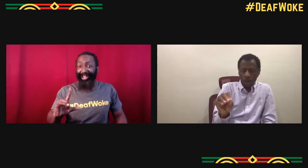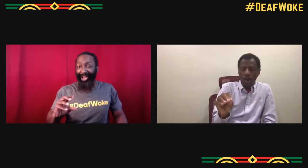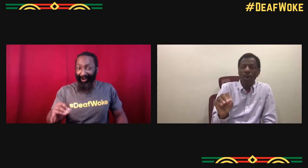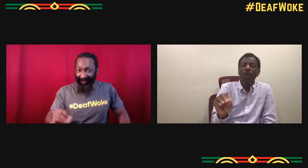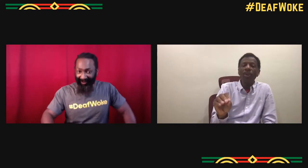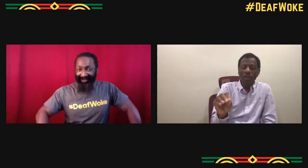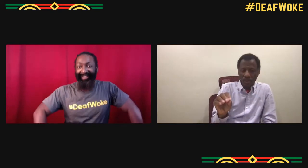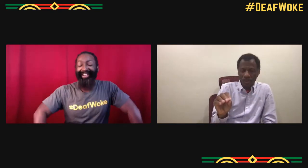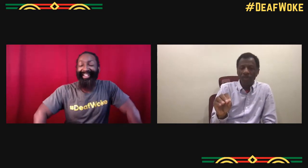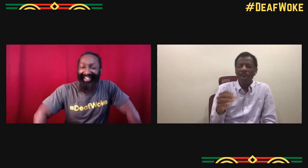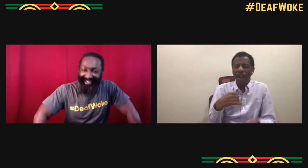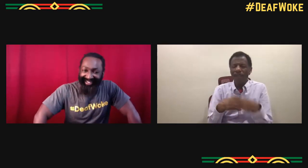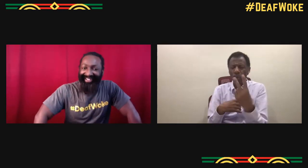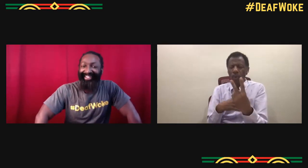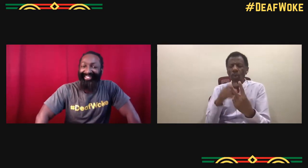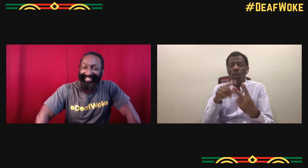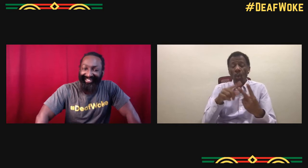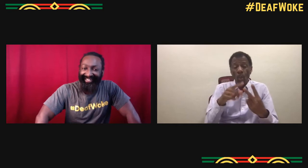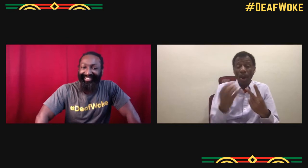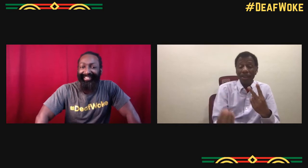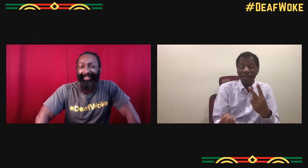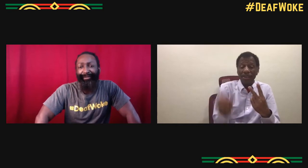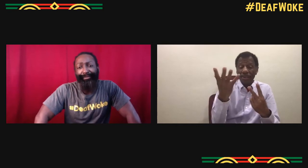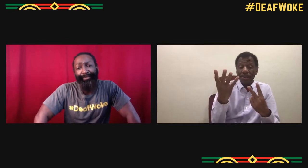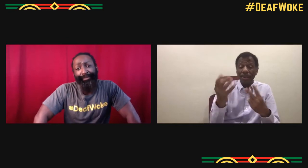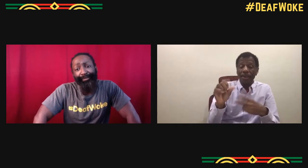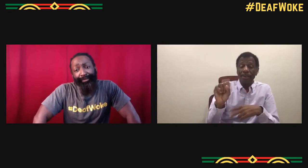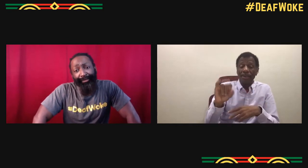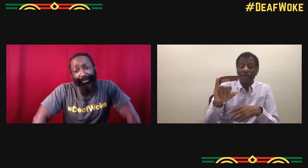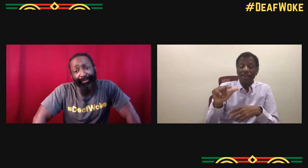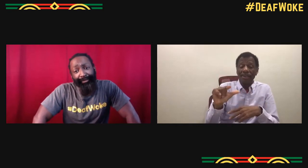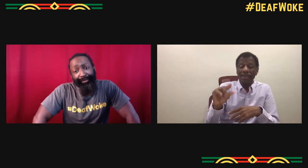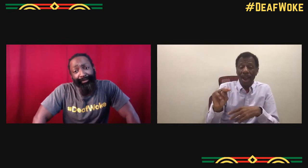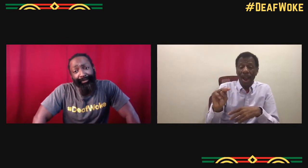Yep, Sign World Studios, this is it. This sign,